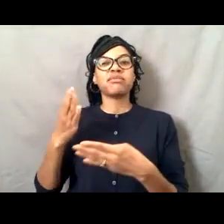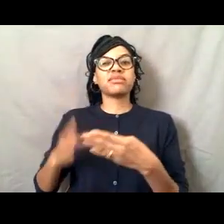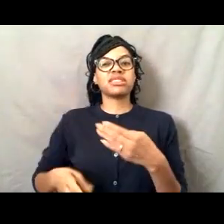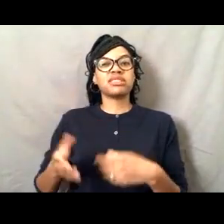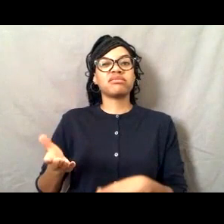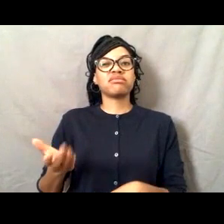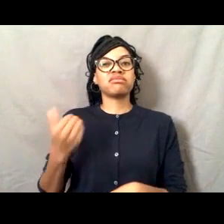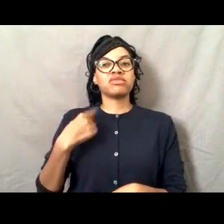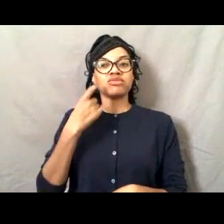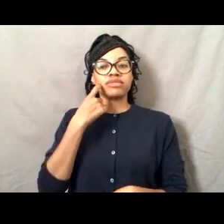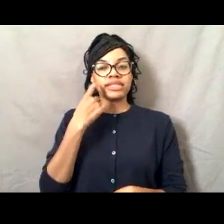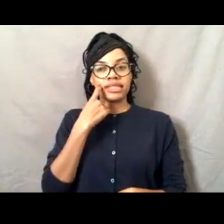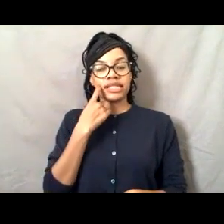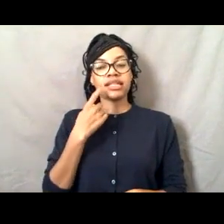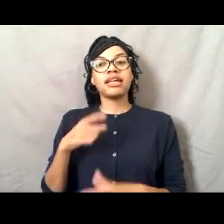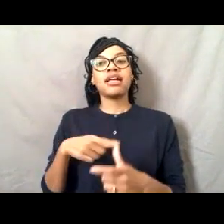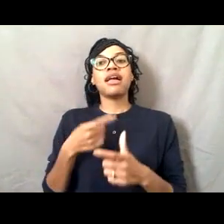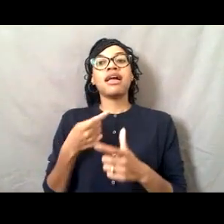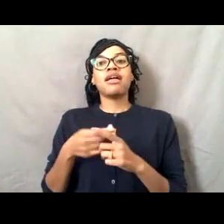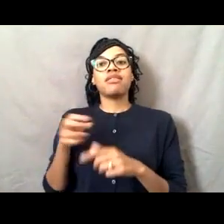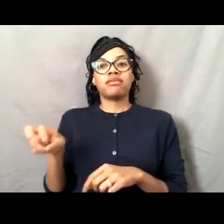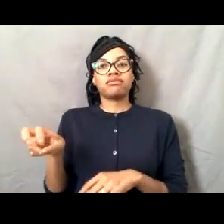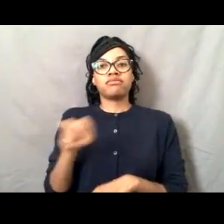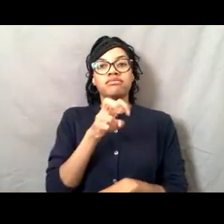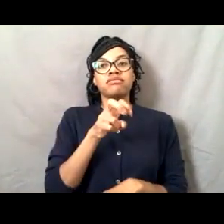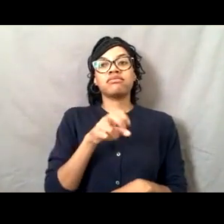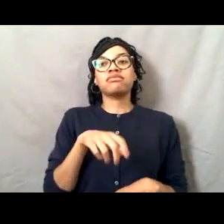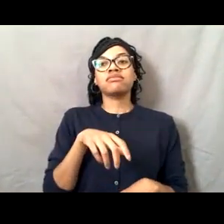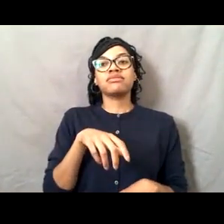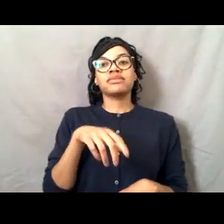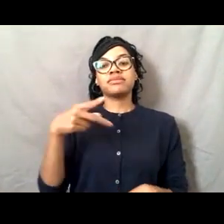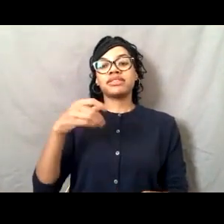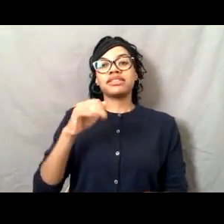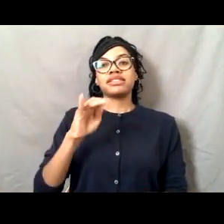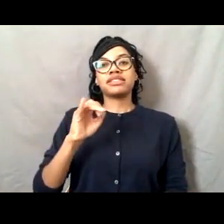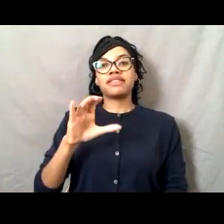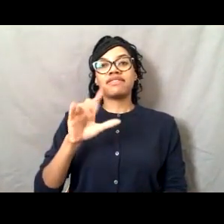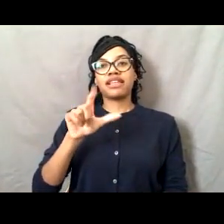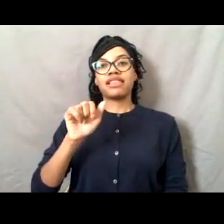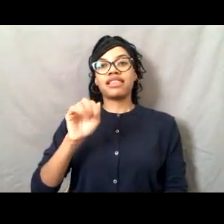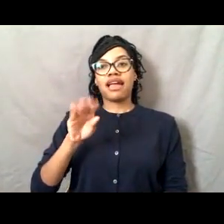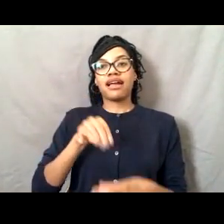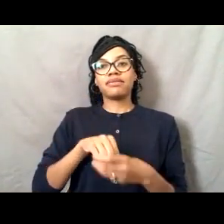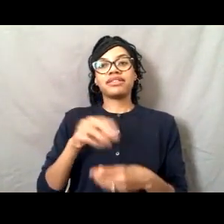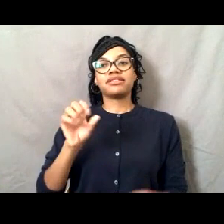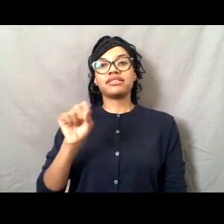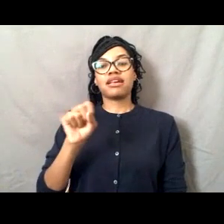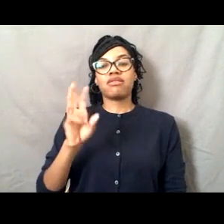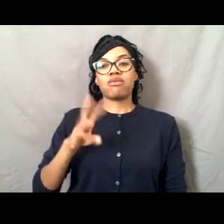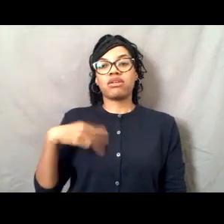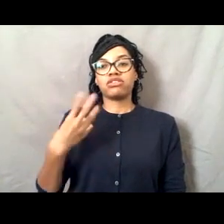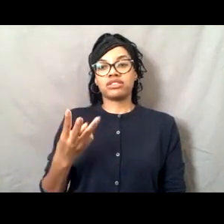at the Pacific Marine Environmental Lab here in Seattle, Washington. I have a degree in Meteorology.